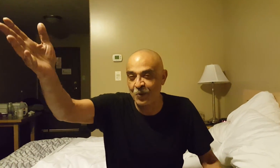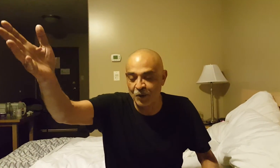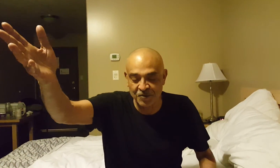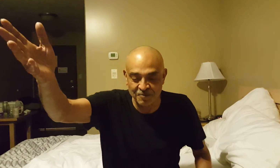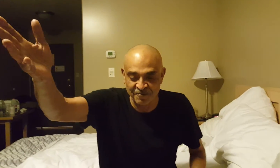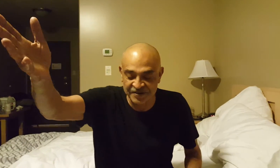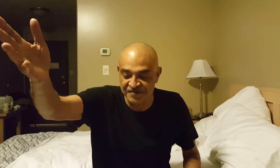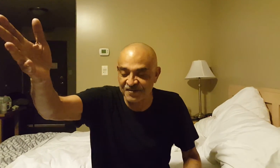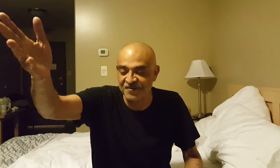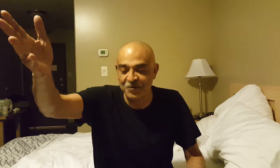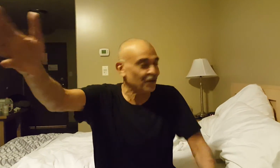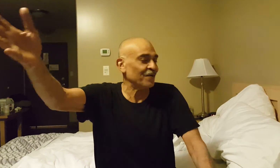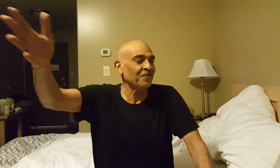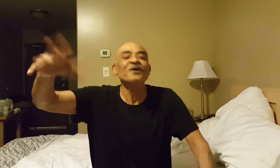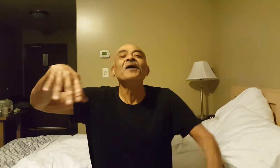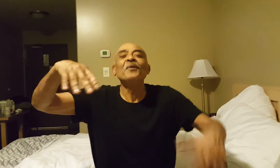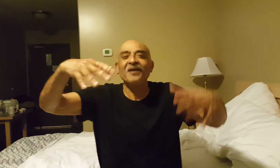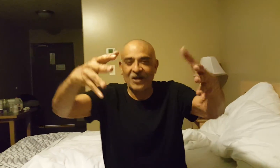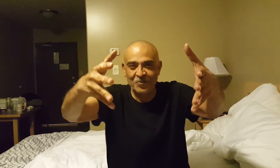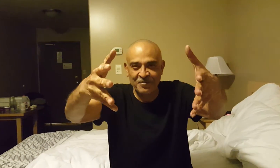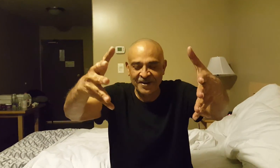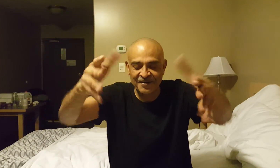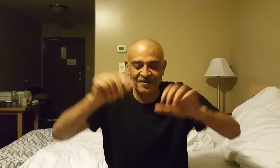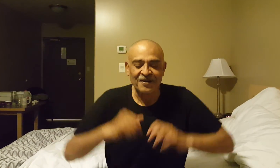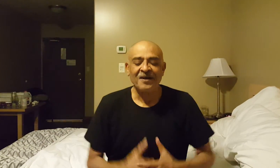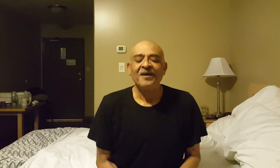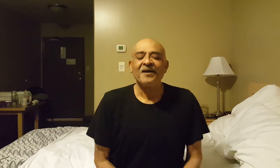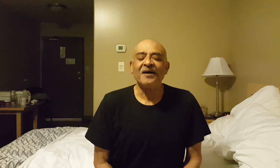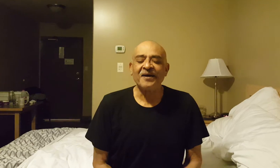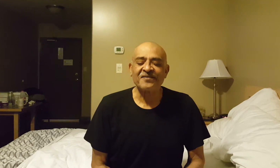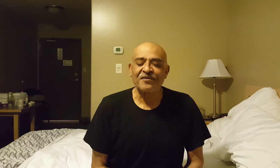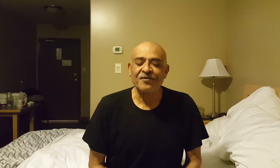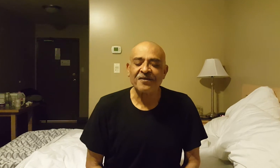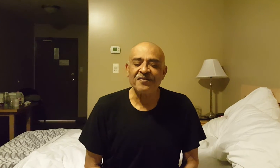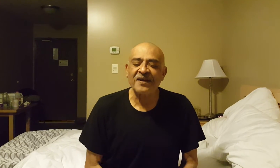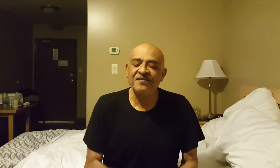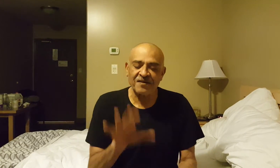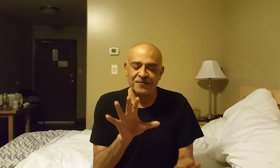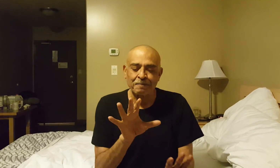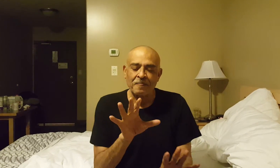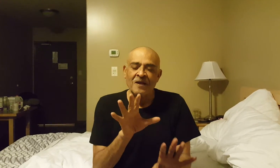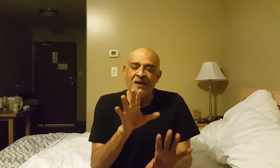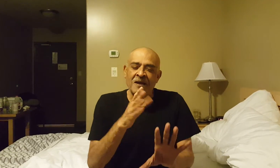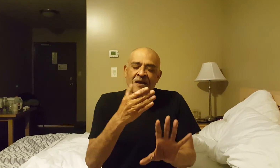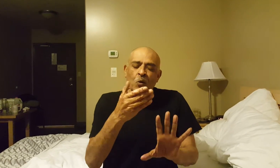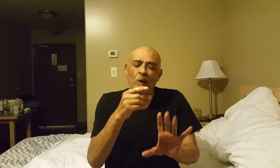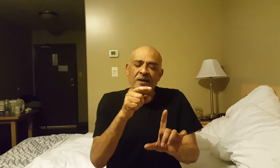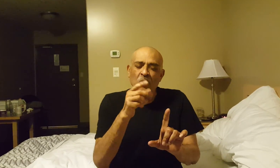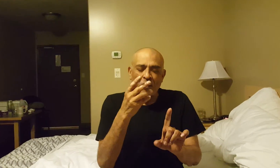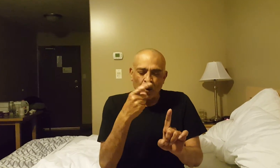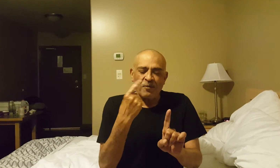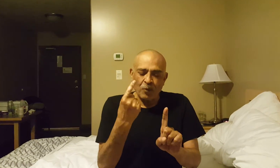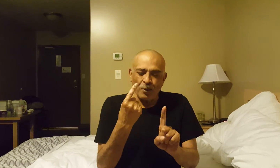quantum physicists would, but allow me my little extension here, and that is this: when, from what